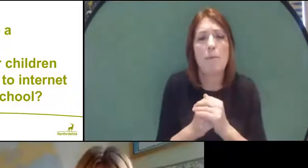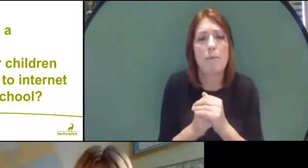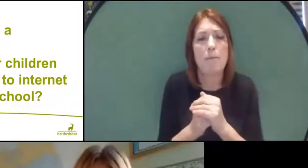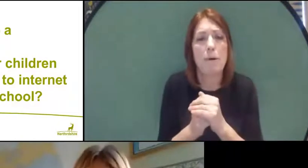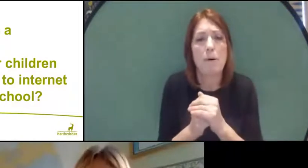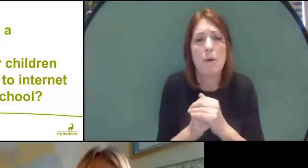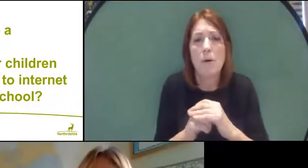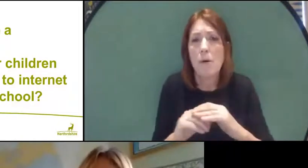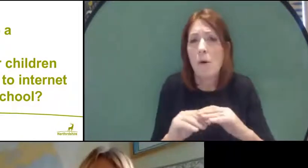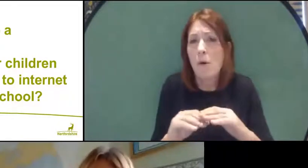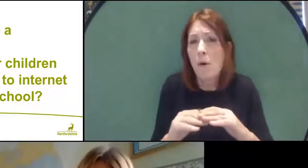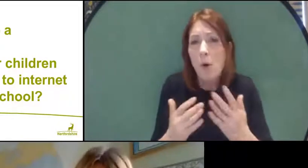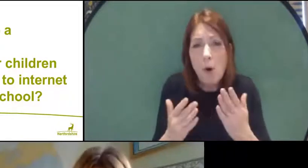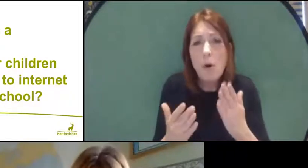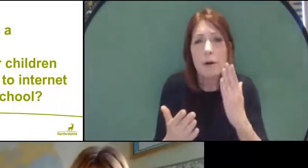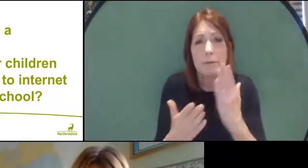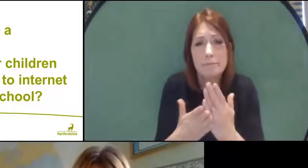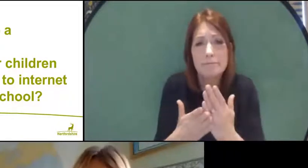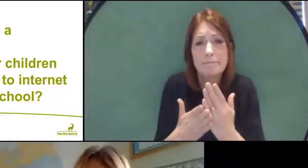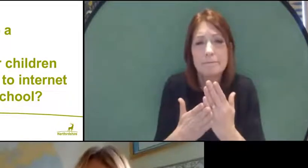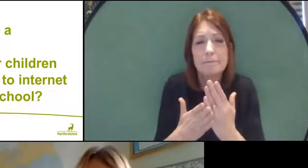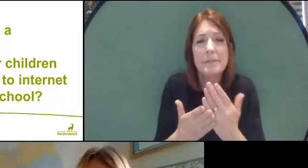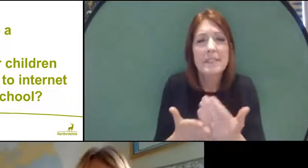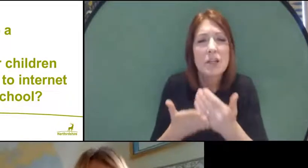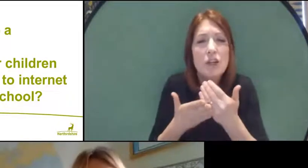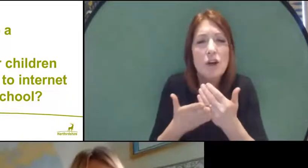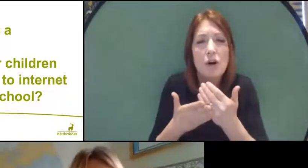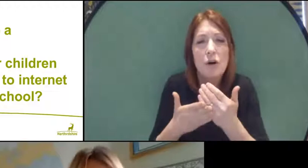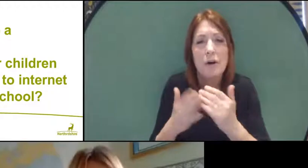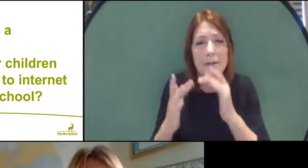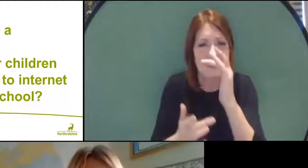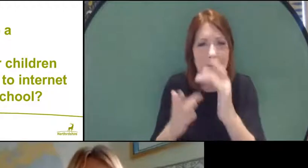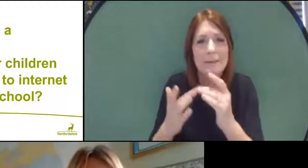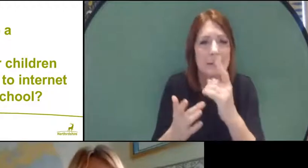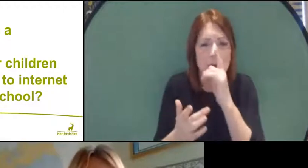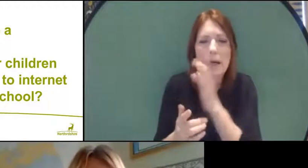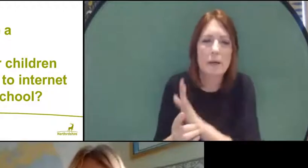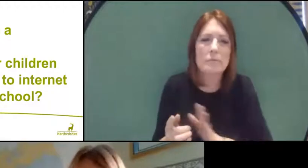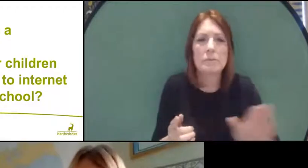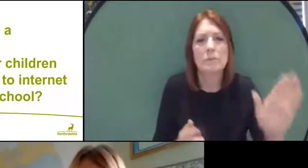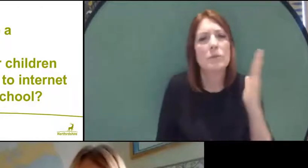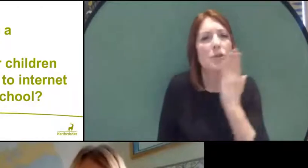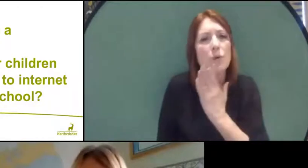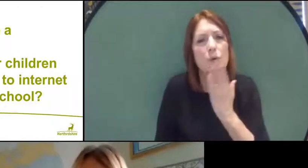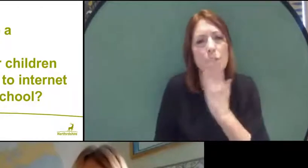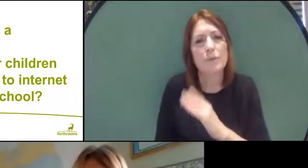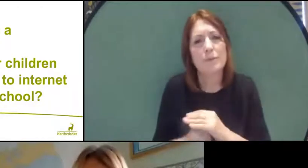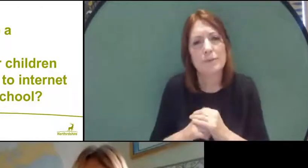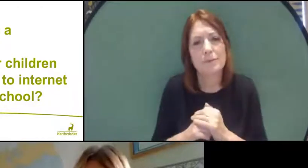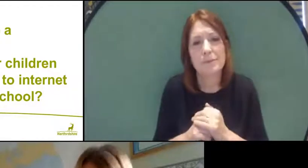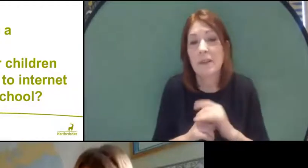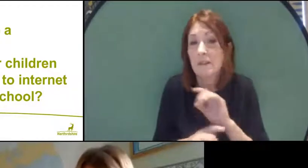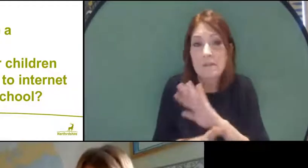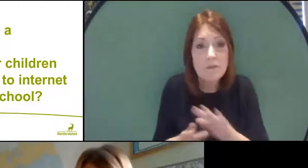secure internet, you should be able to attend school. If that's not happening, you should have a